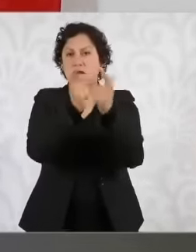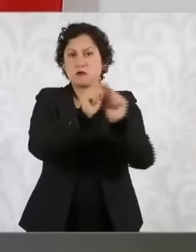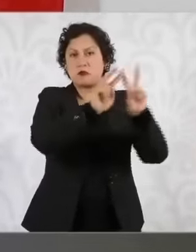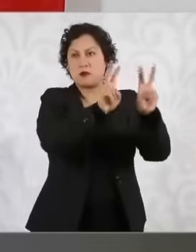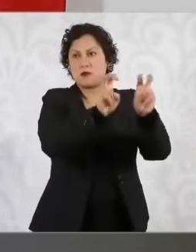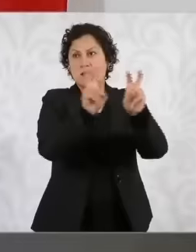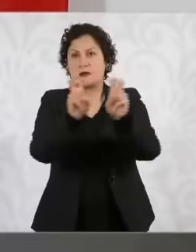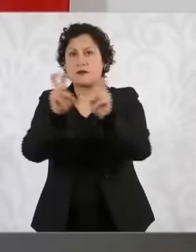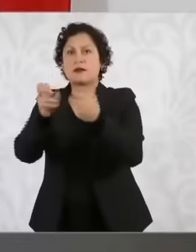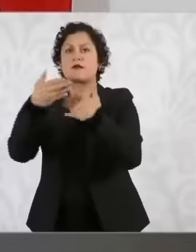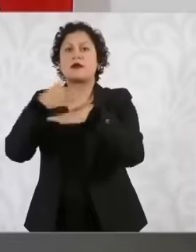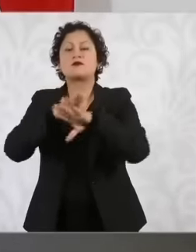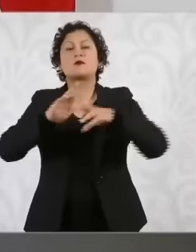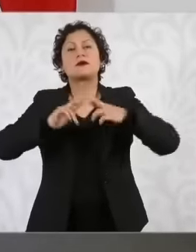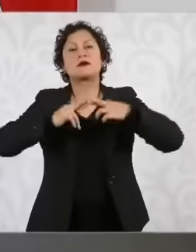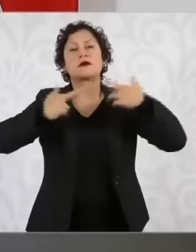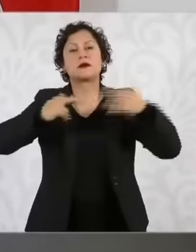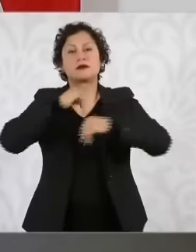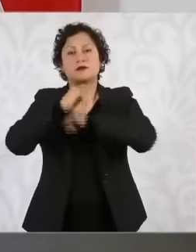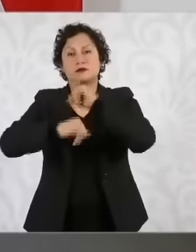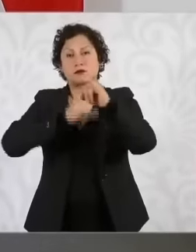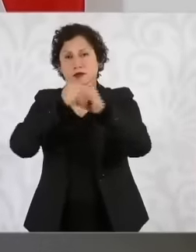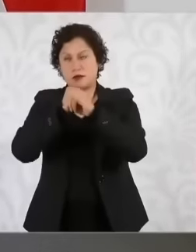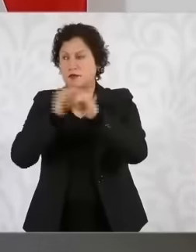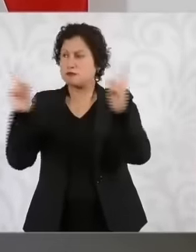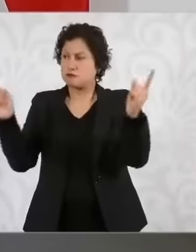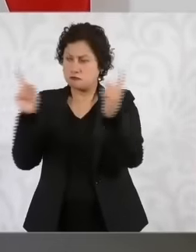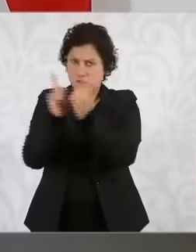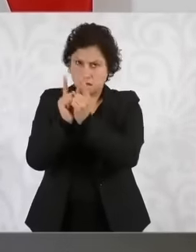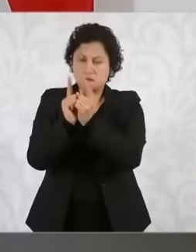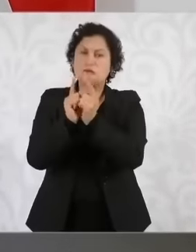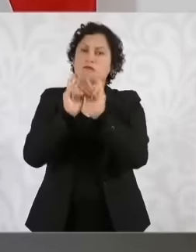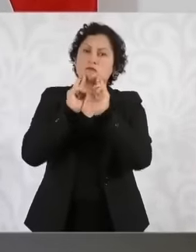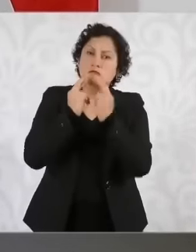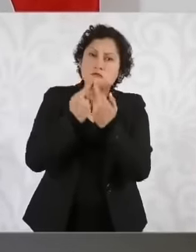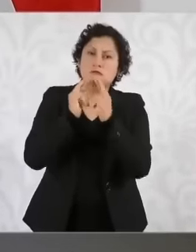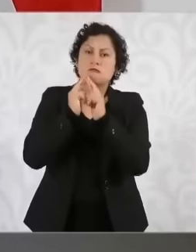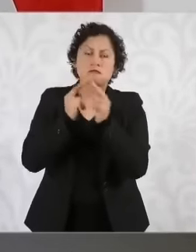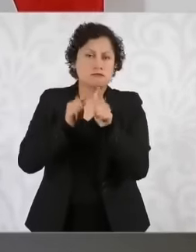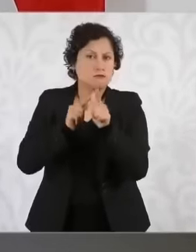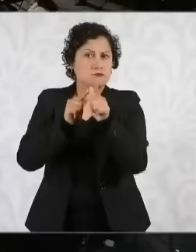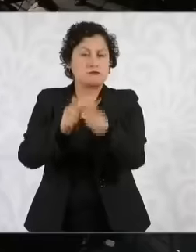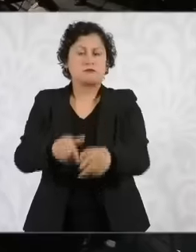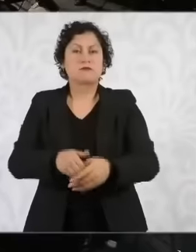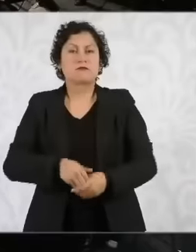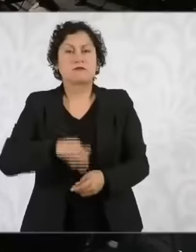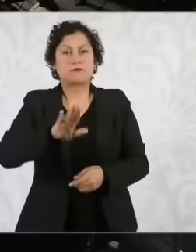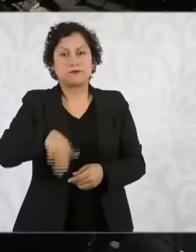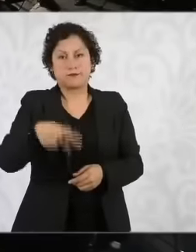bilateral relationship and the Treaty and we are going to continue meeting but this answer no no no it will not